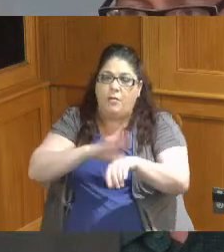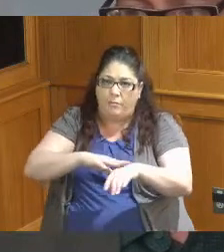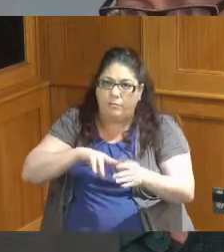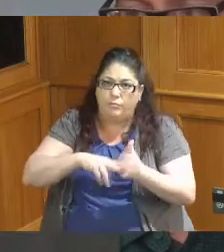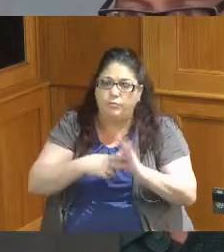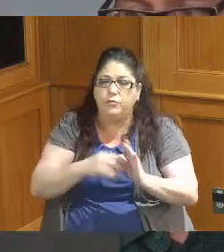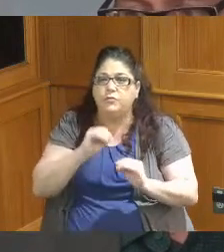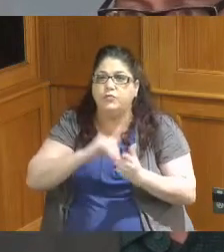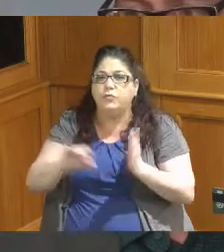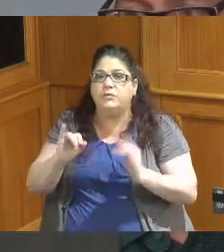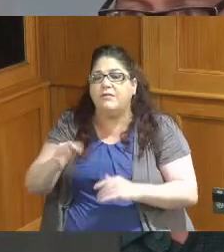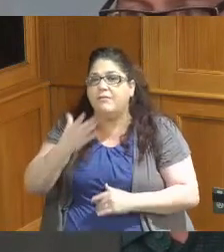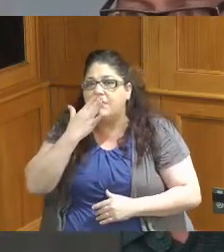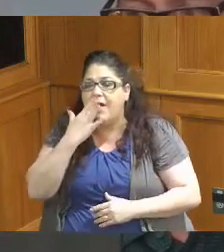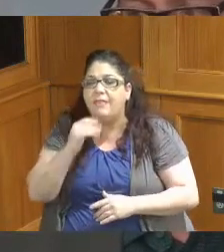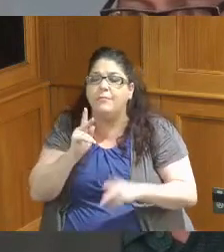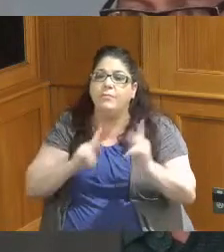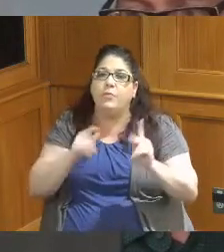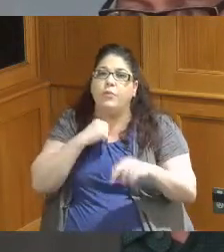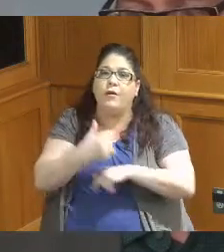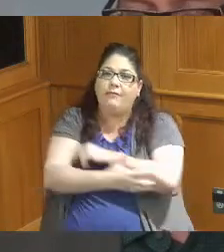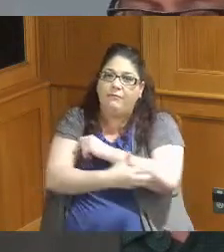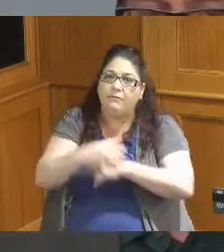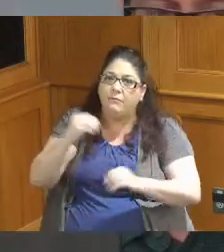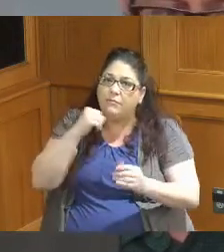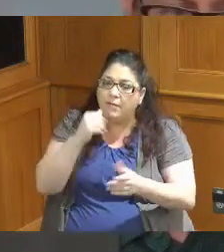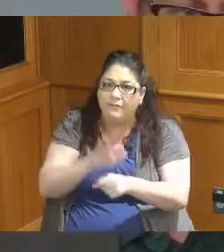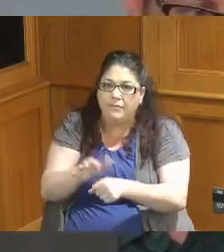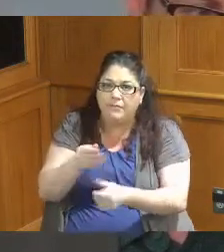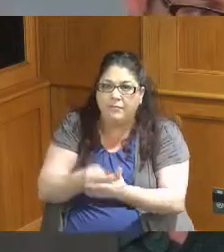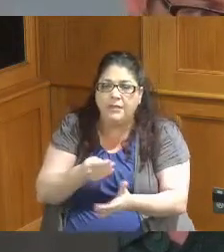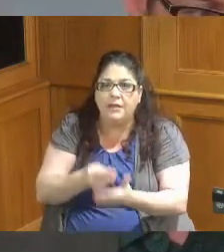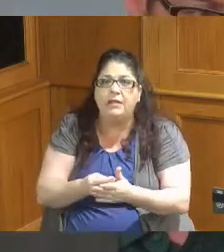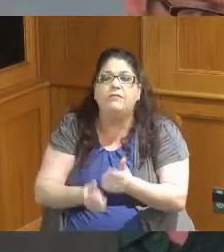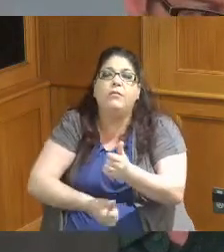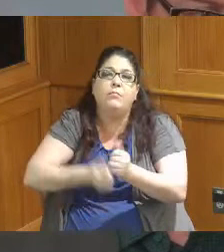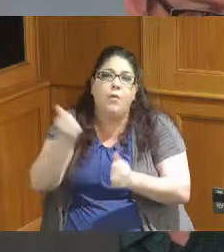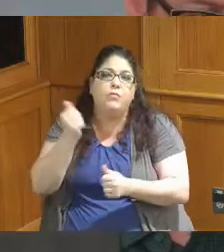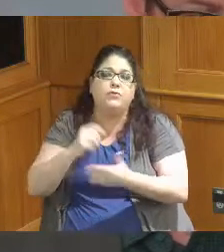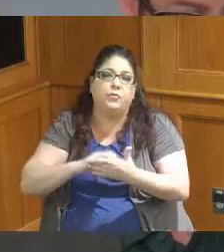students of economically disadvantaged students for the majority of our curriculum majority of